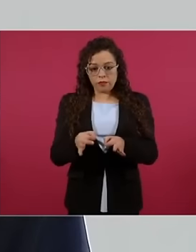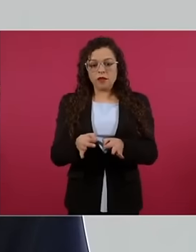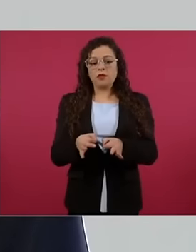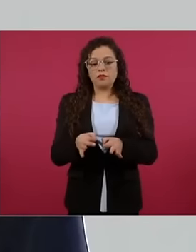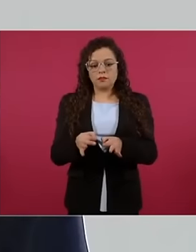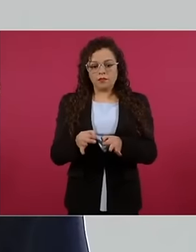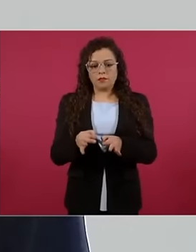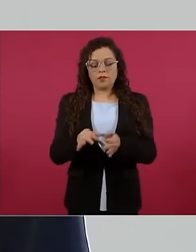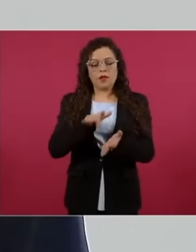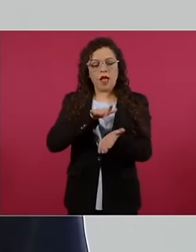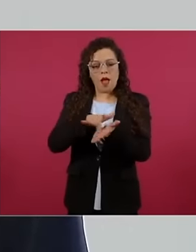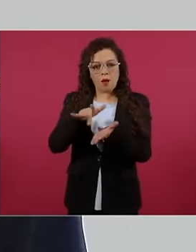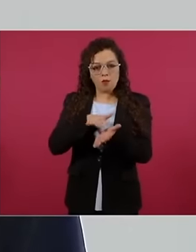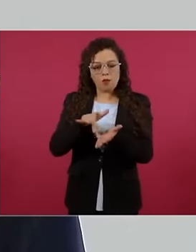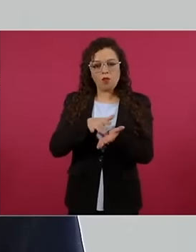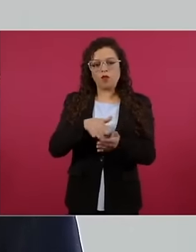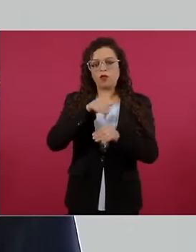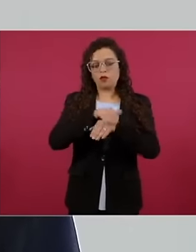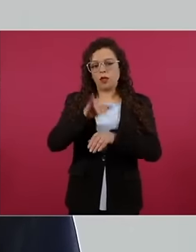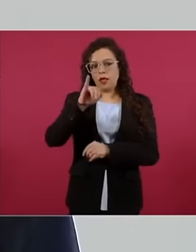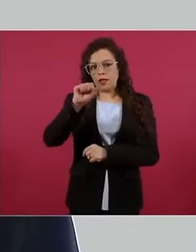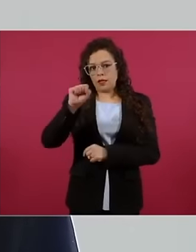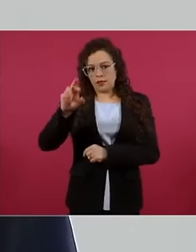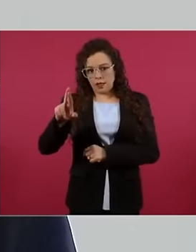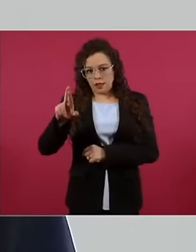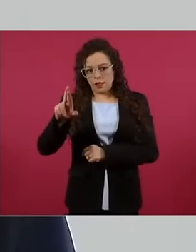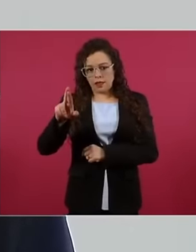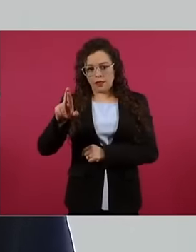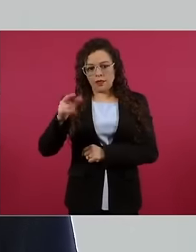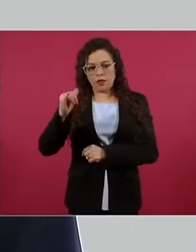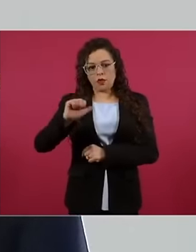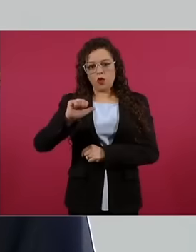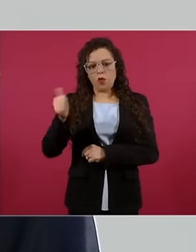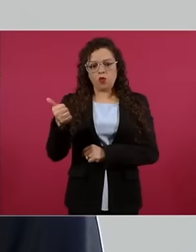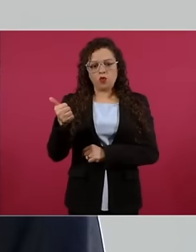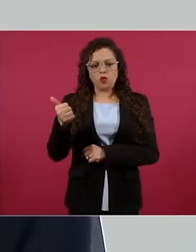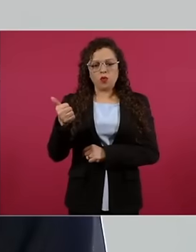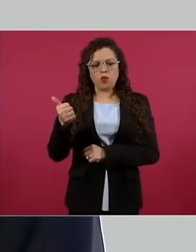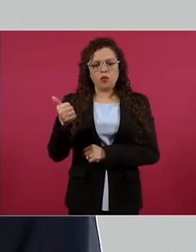support in income taxes. And above all, the states and